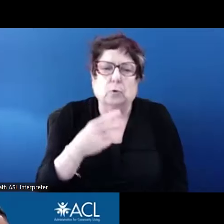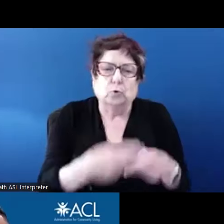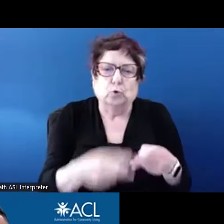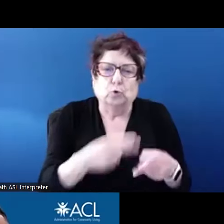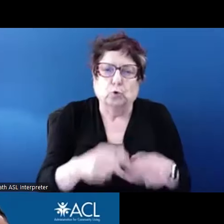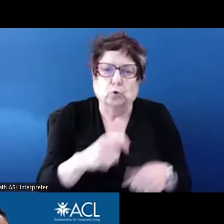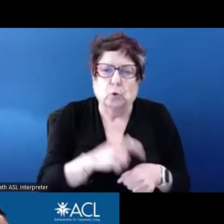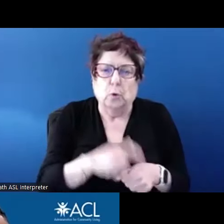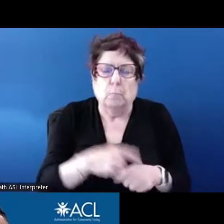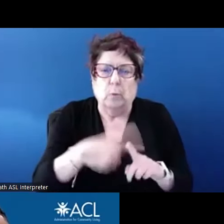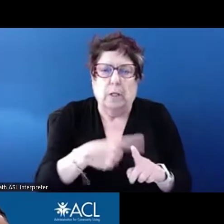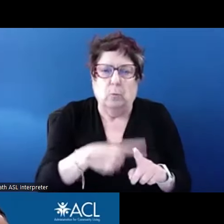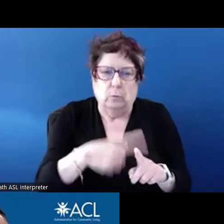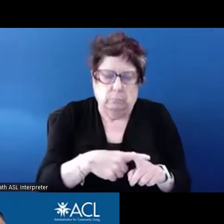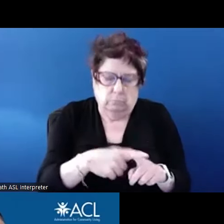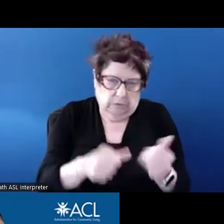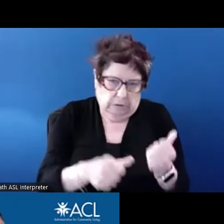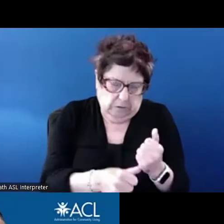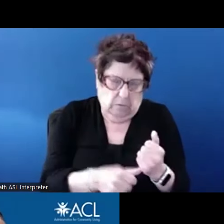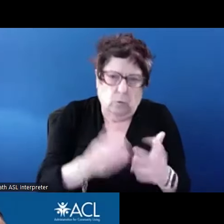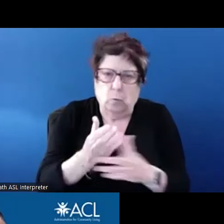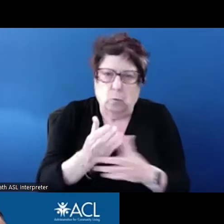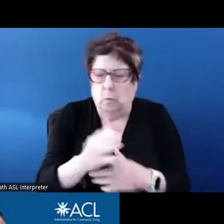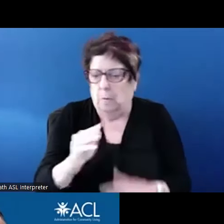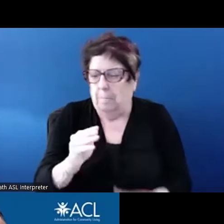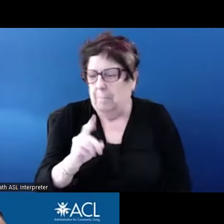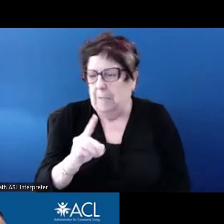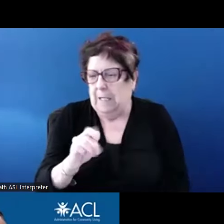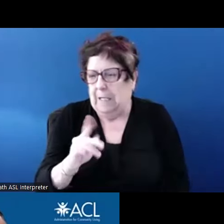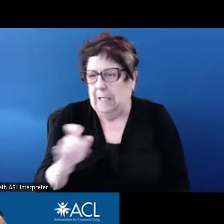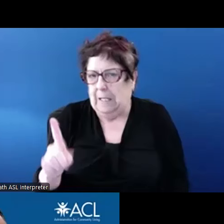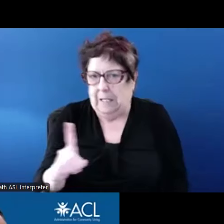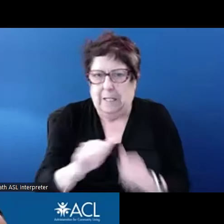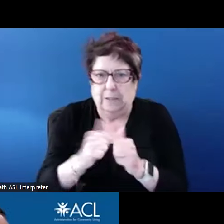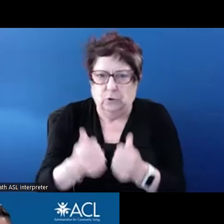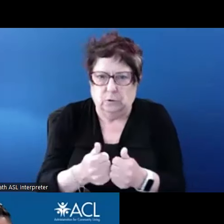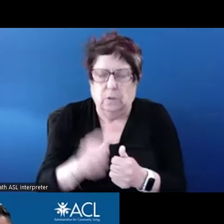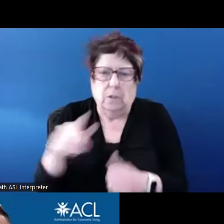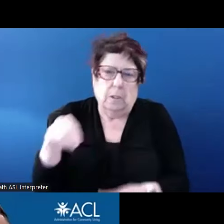if the Medicaid agency or MCO is paying rent for six months directly to the landlord,